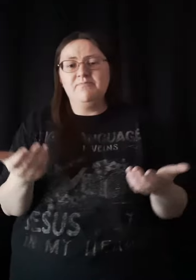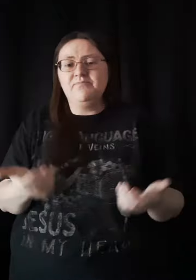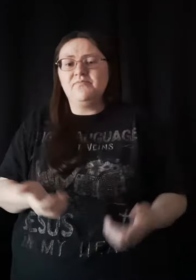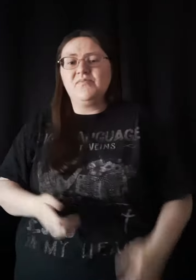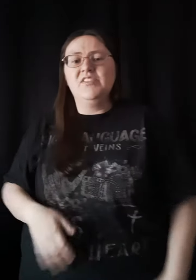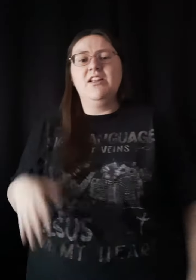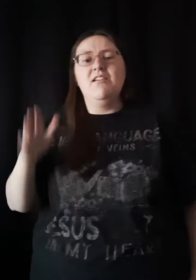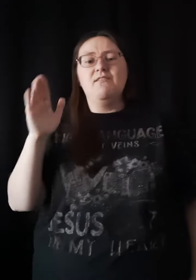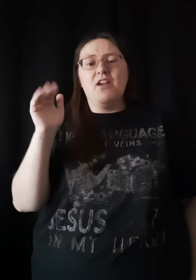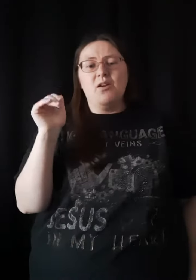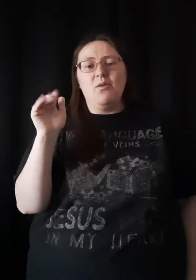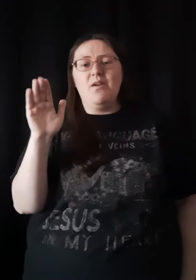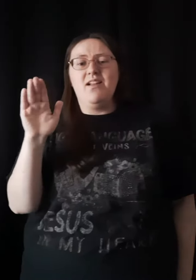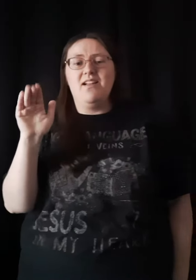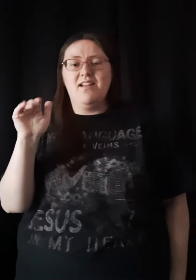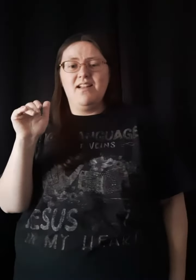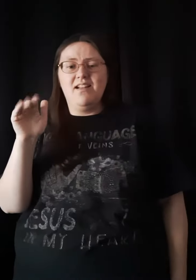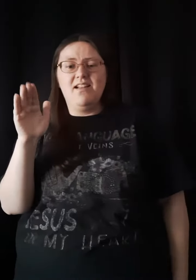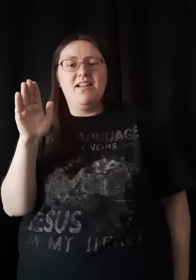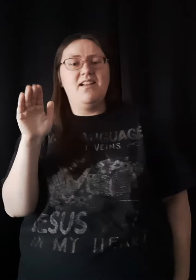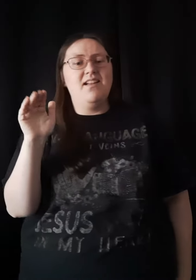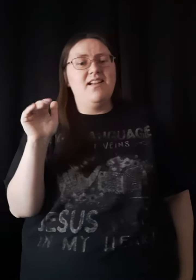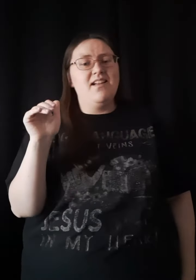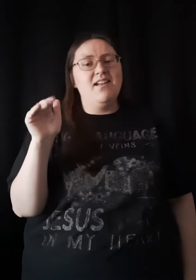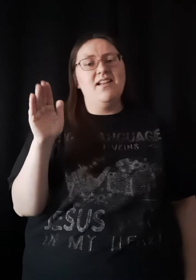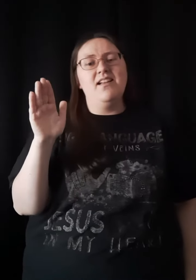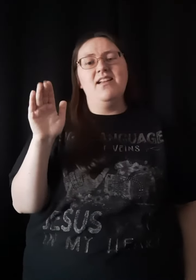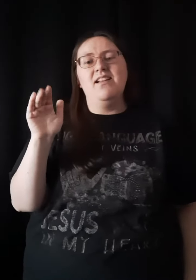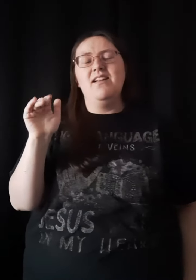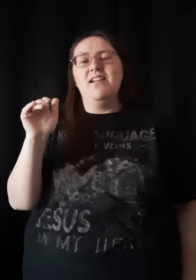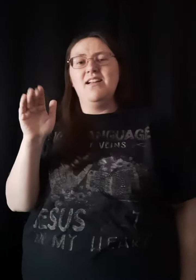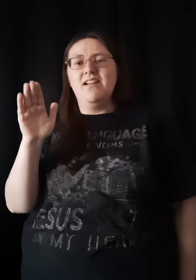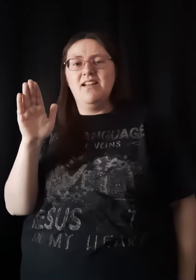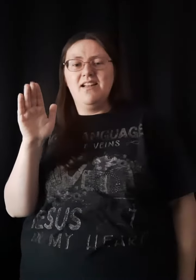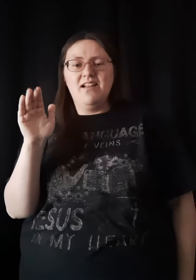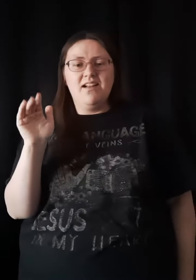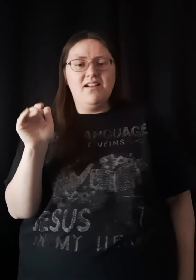Farewell